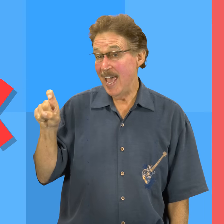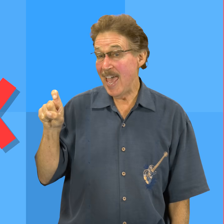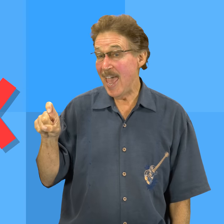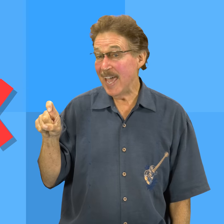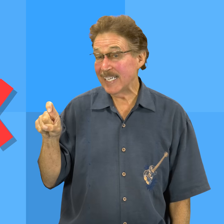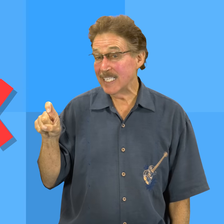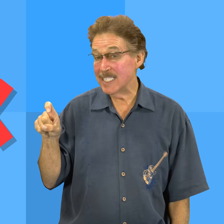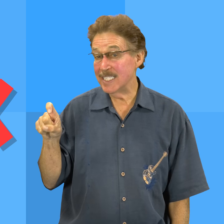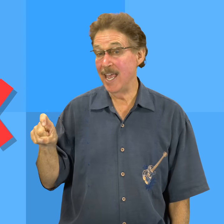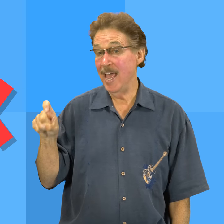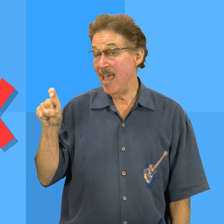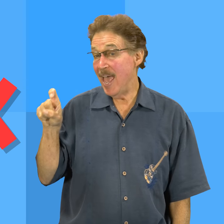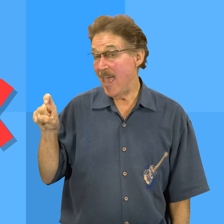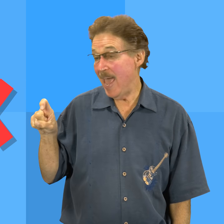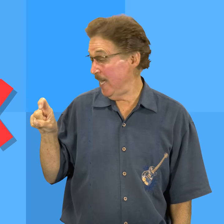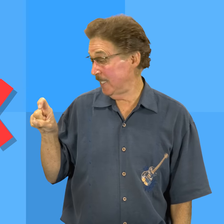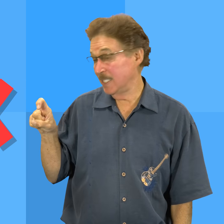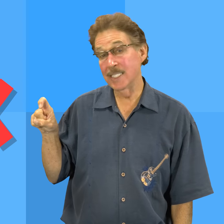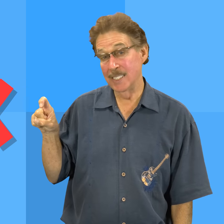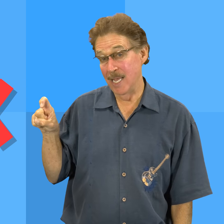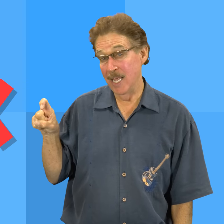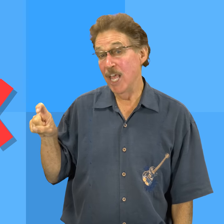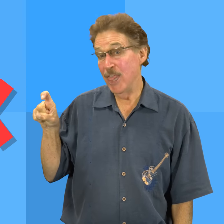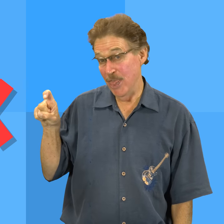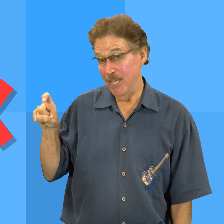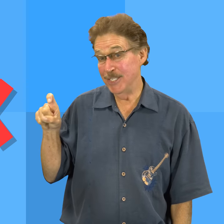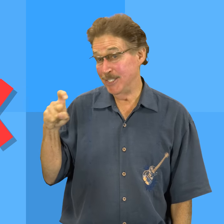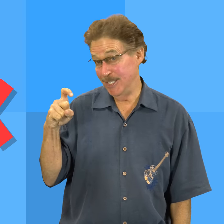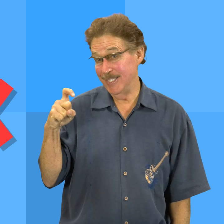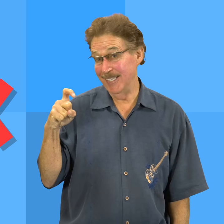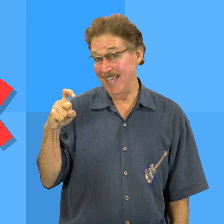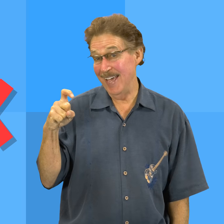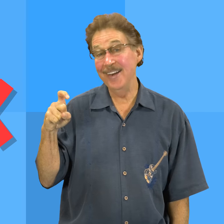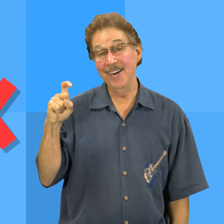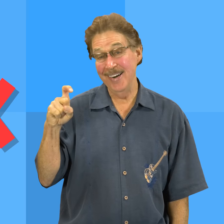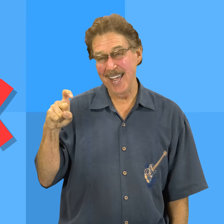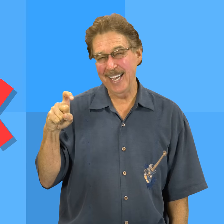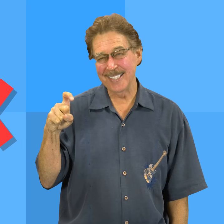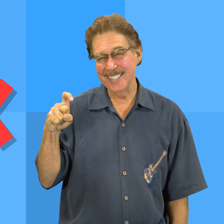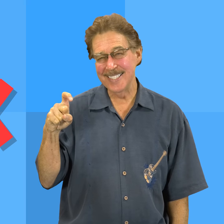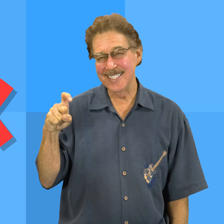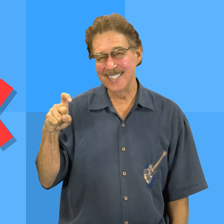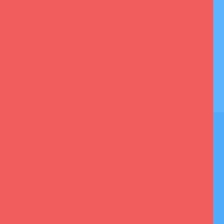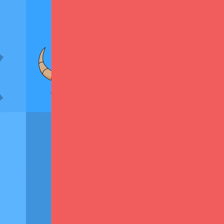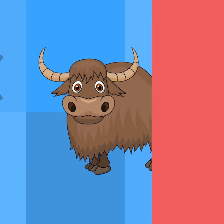X, x, this is the letter x